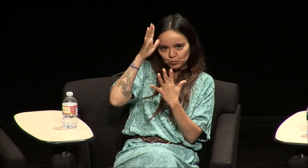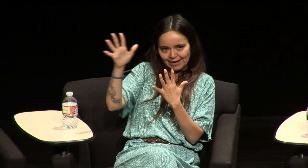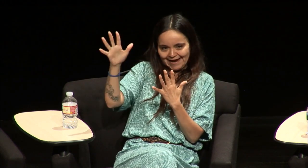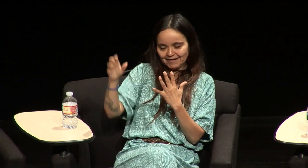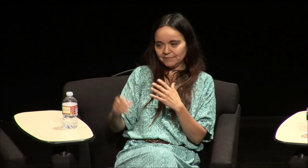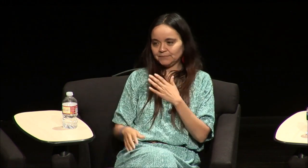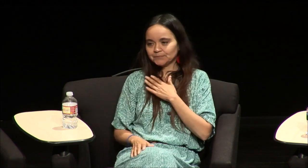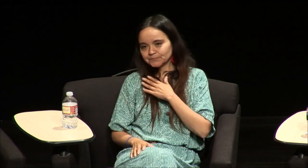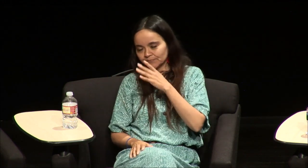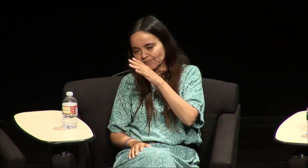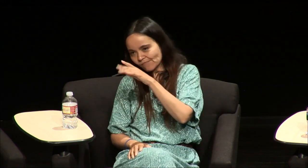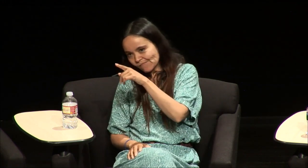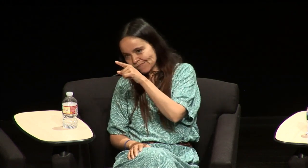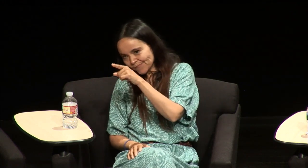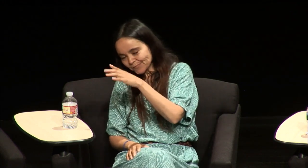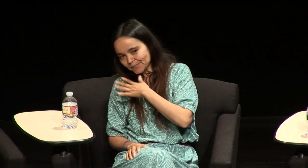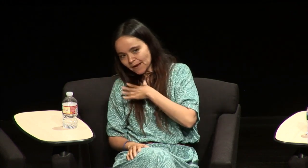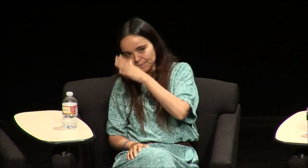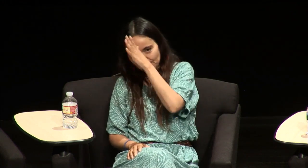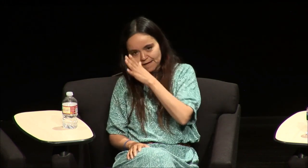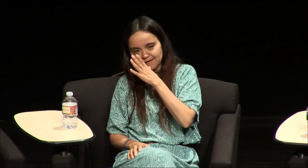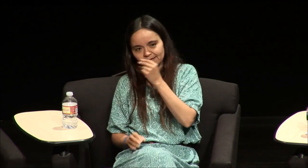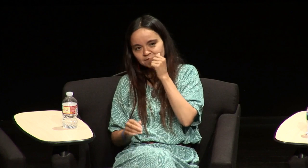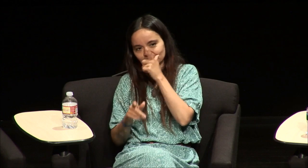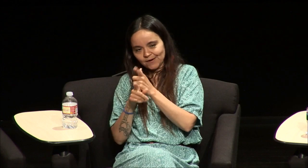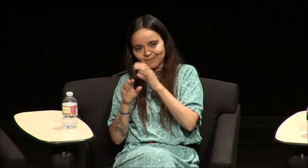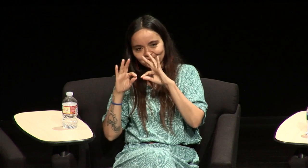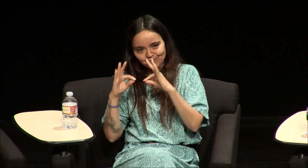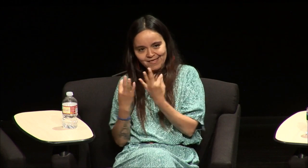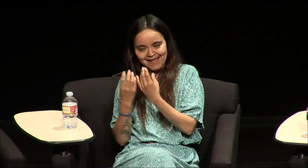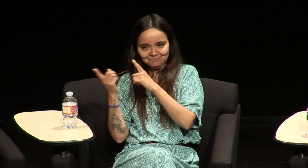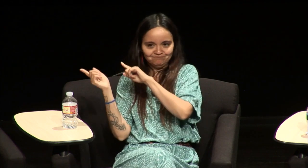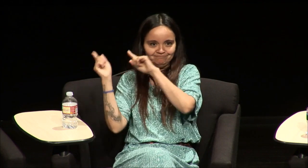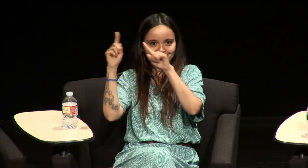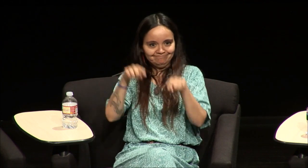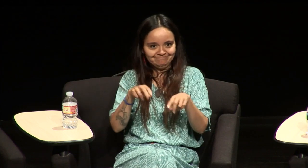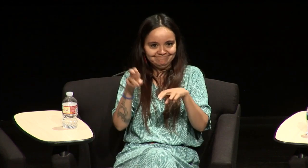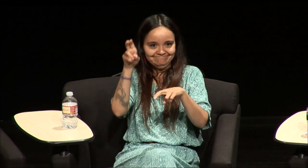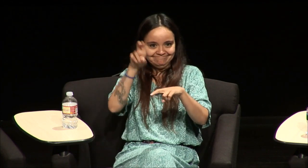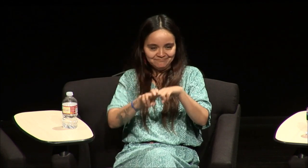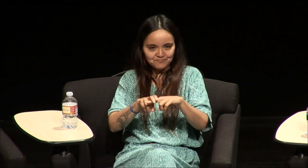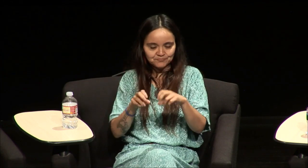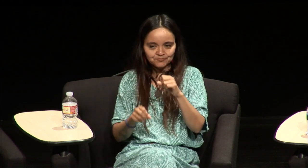Santa Claus in the back right so my parents and my sister that came and they